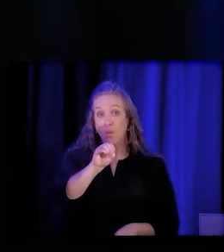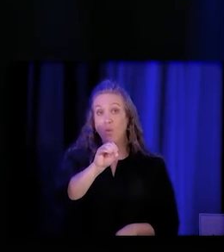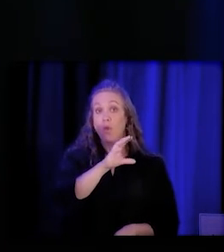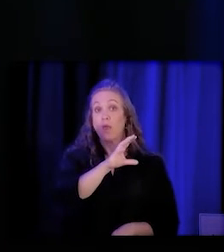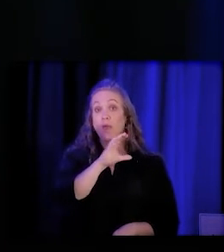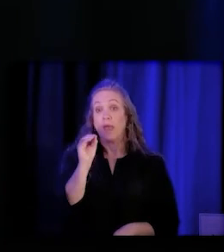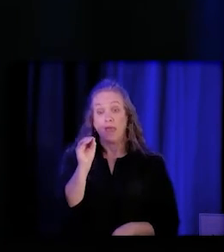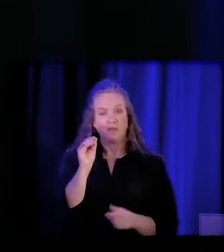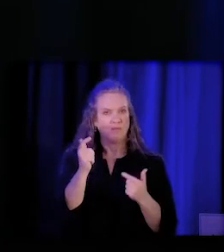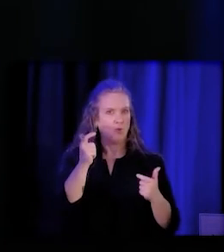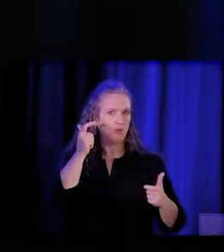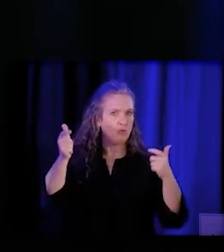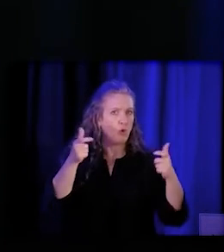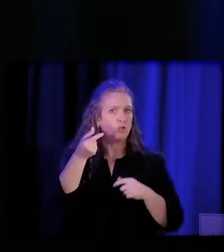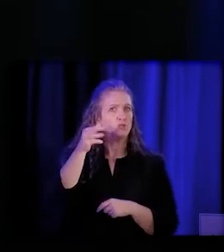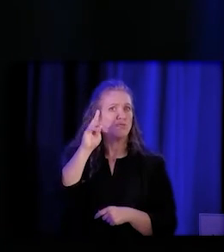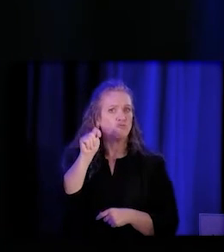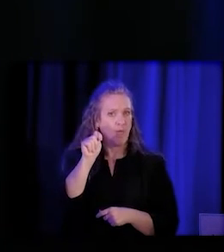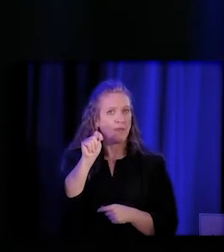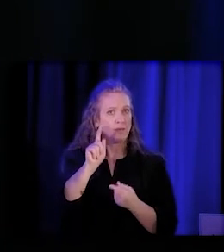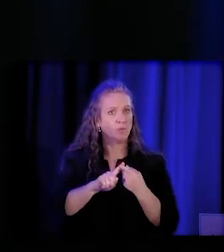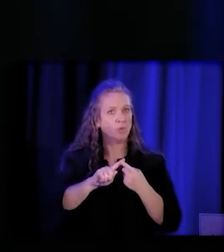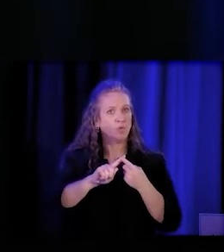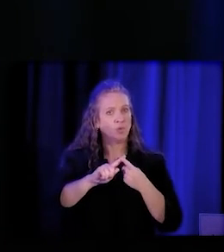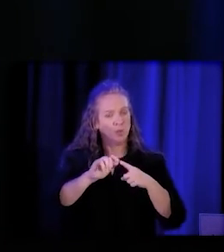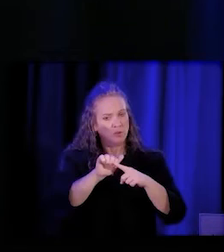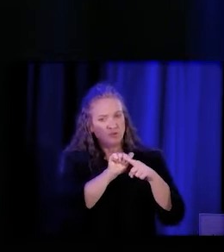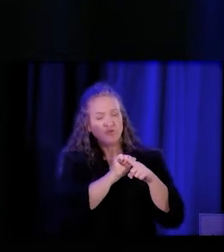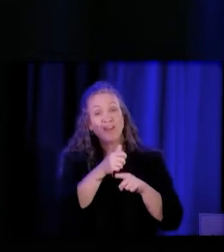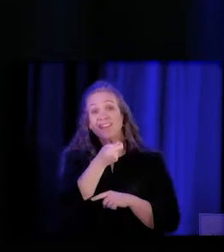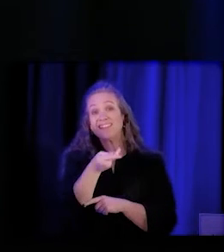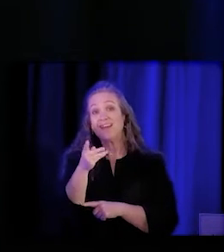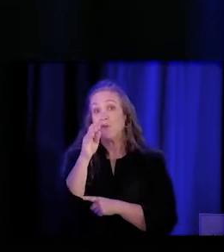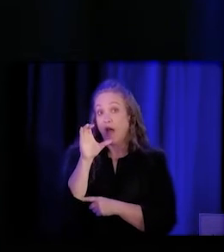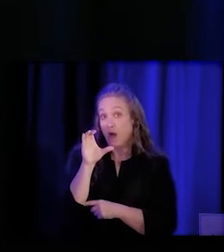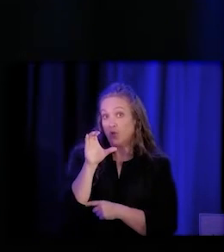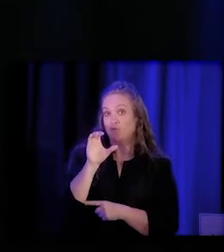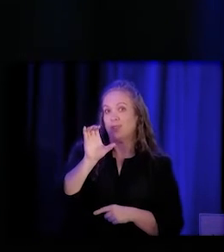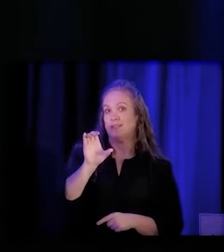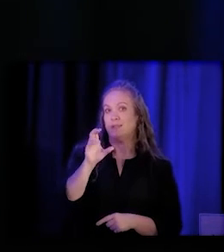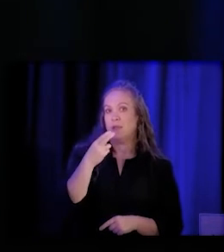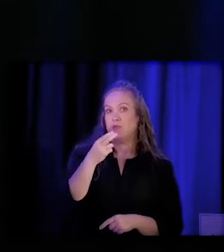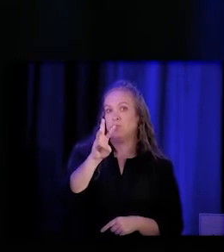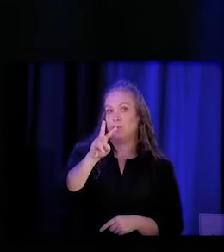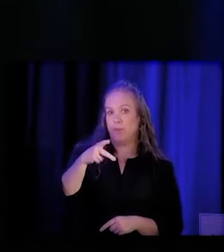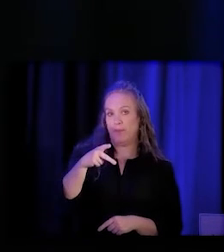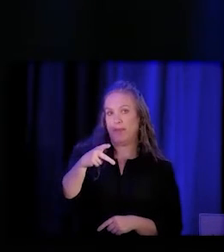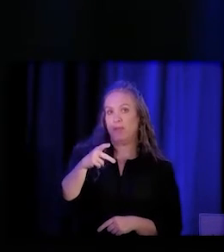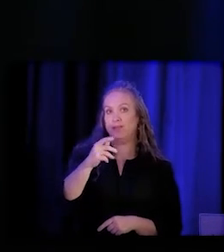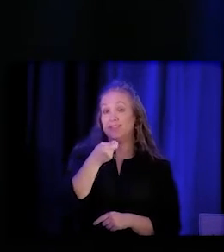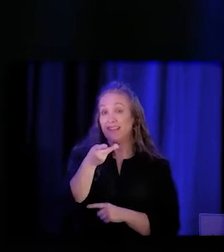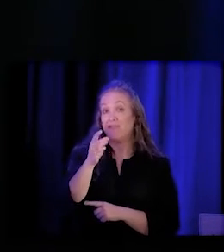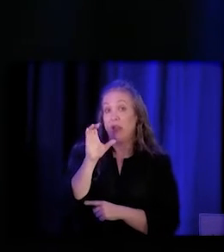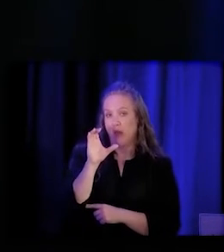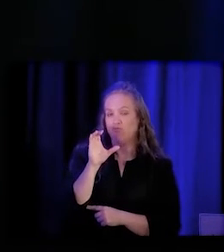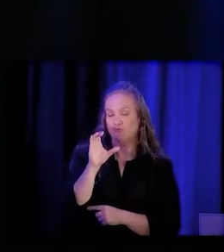large grants to train several hundred CHW/Ps. And so that's a place to start.